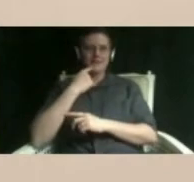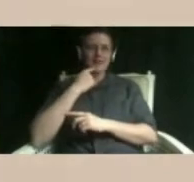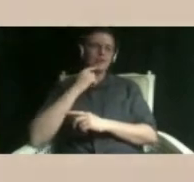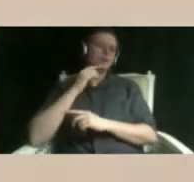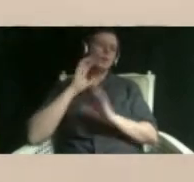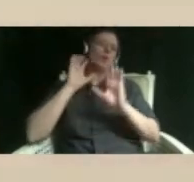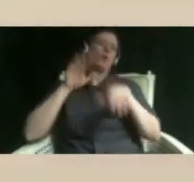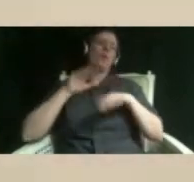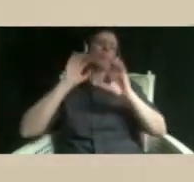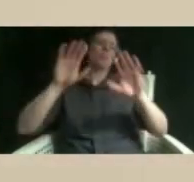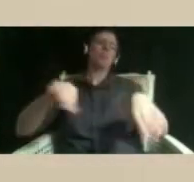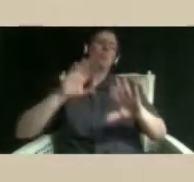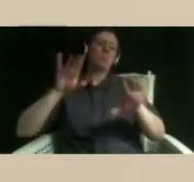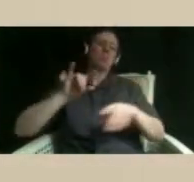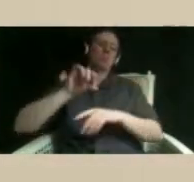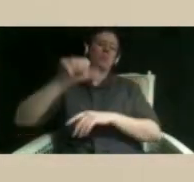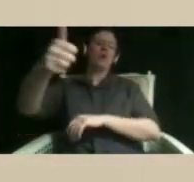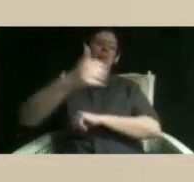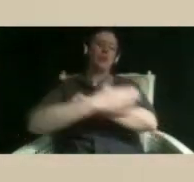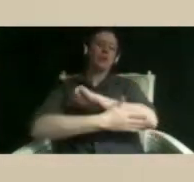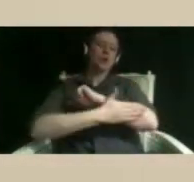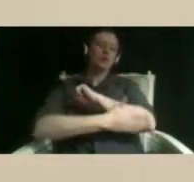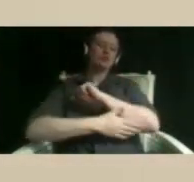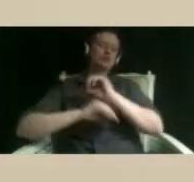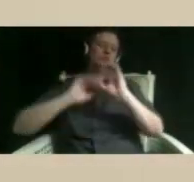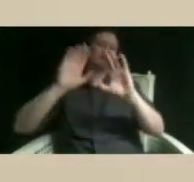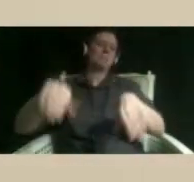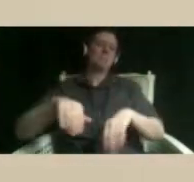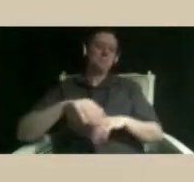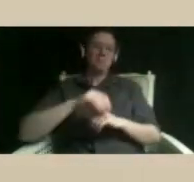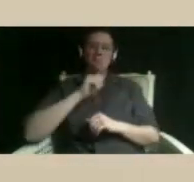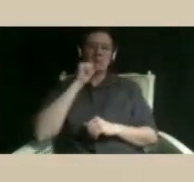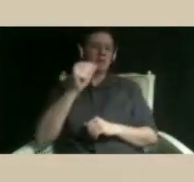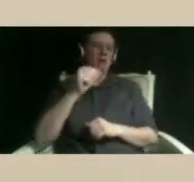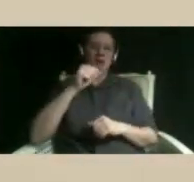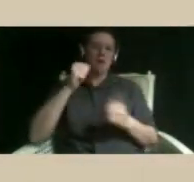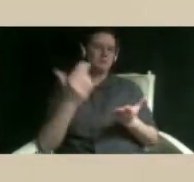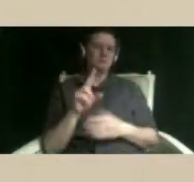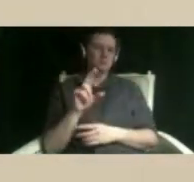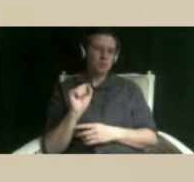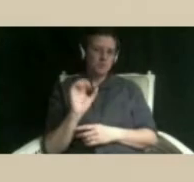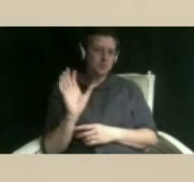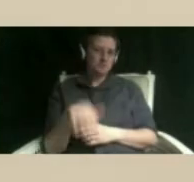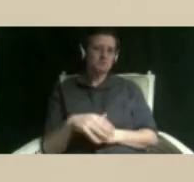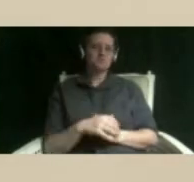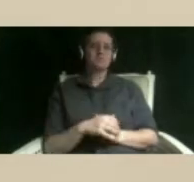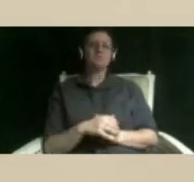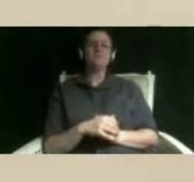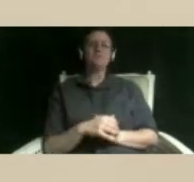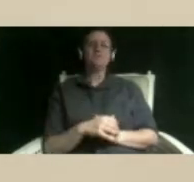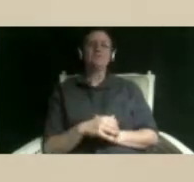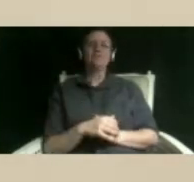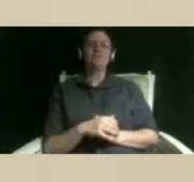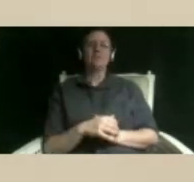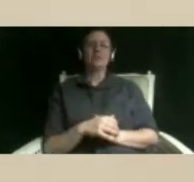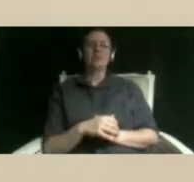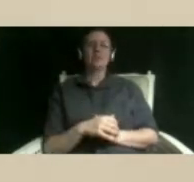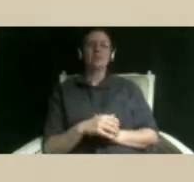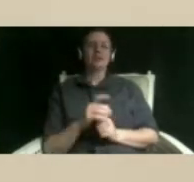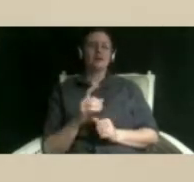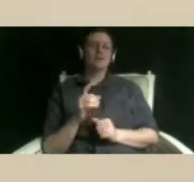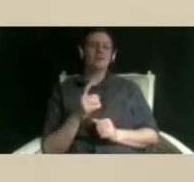overseas in other countries um and not really um in america you know it was you heard of